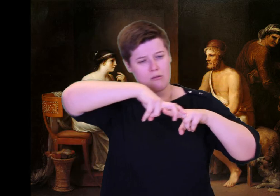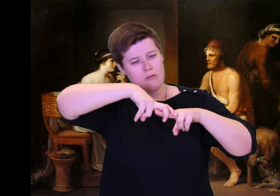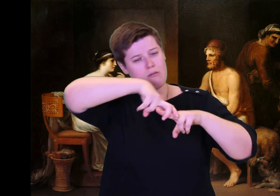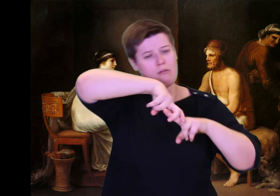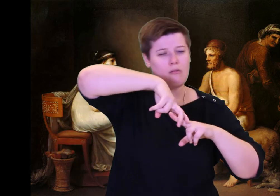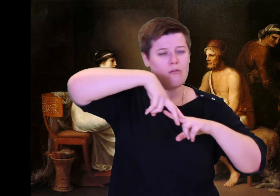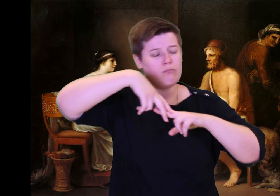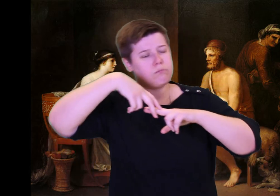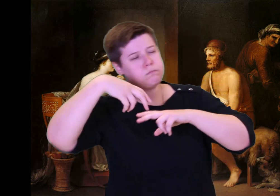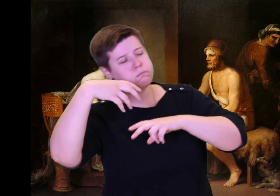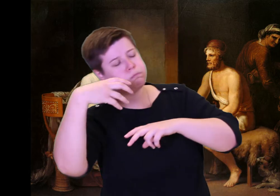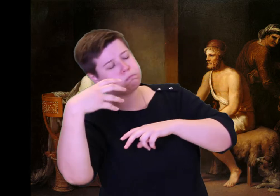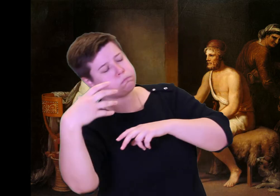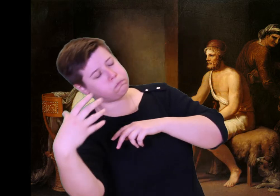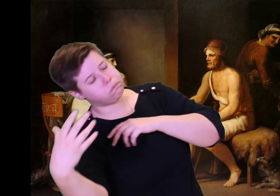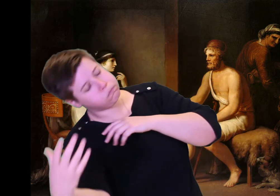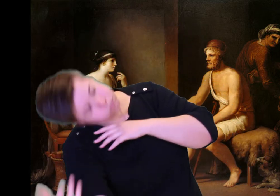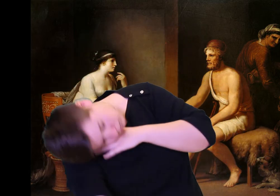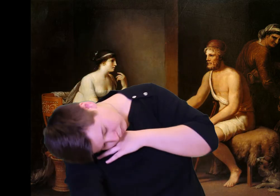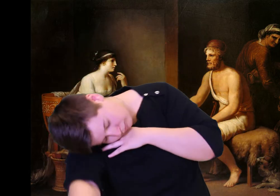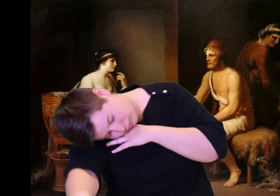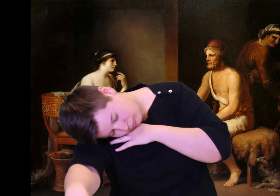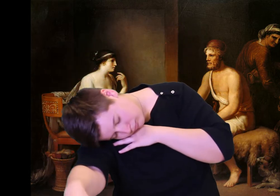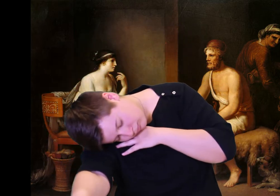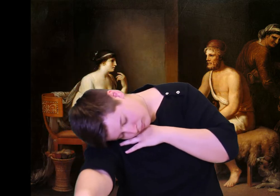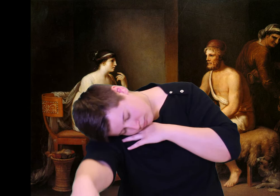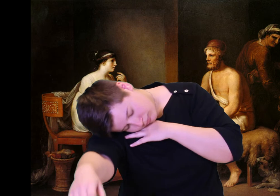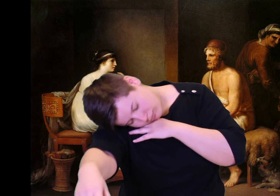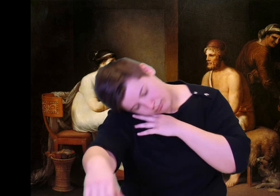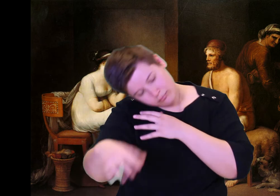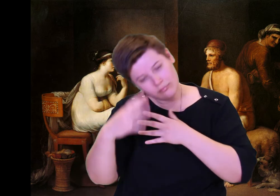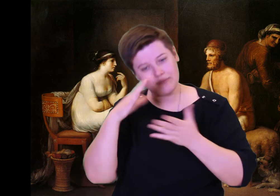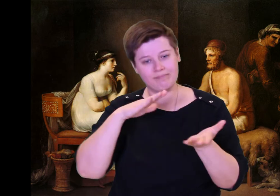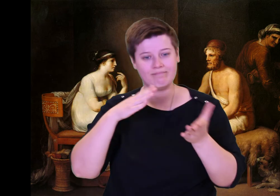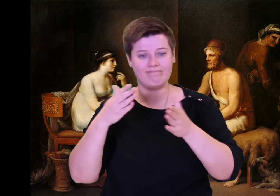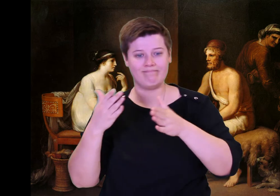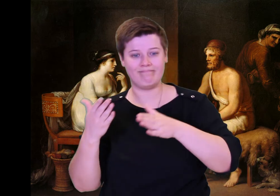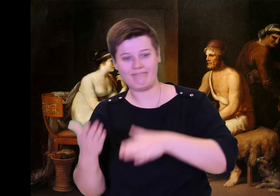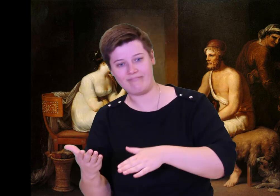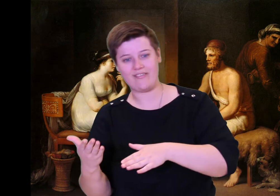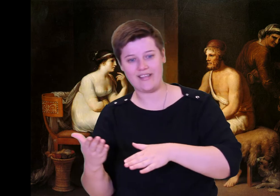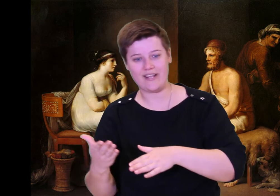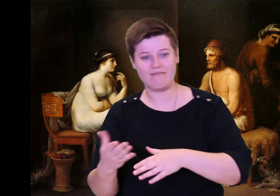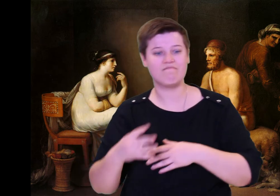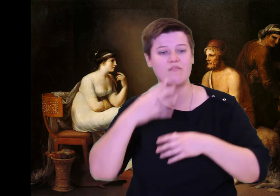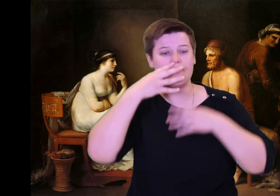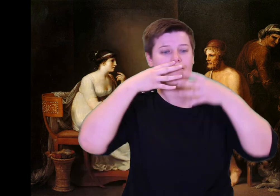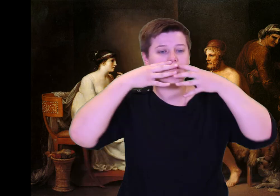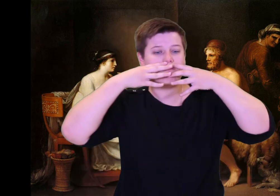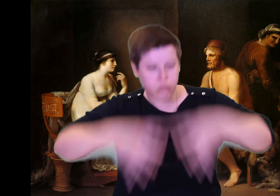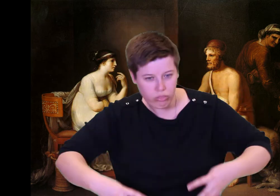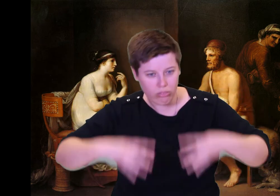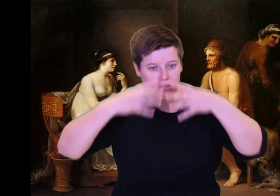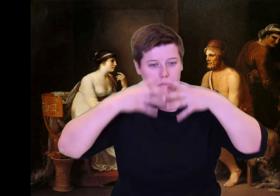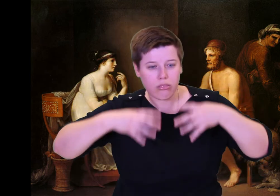his soft neck. He flopped down to the side, and his cup slipped out of his hand.